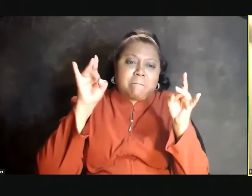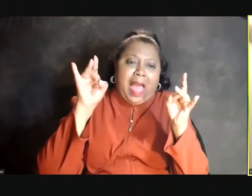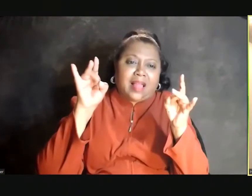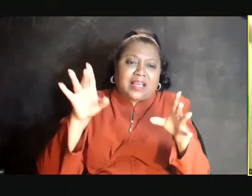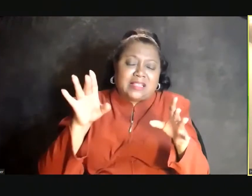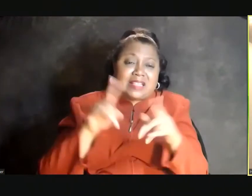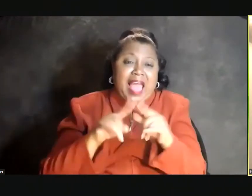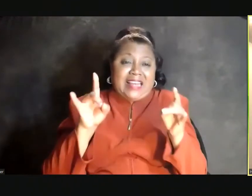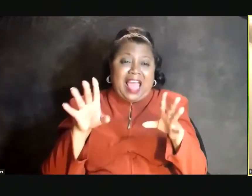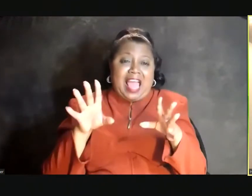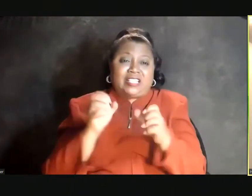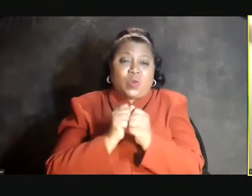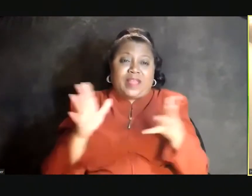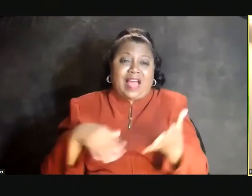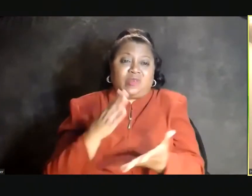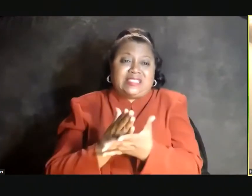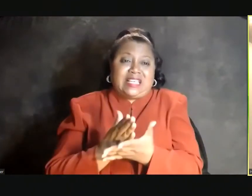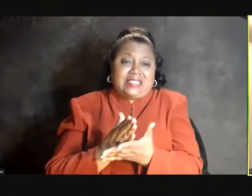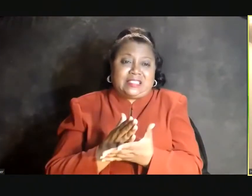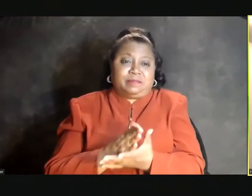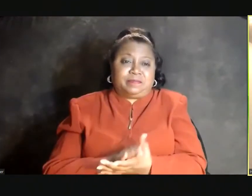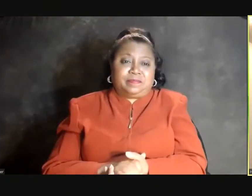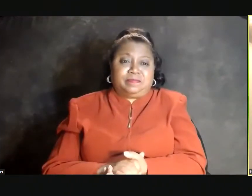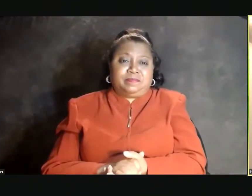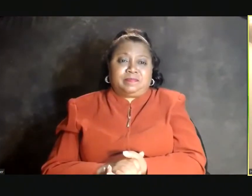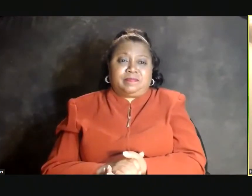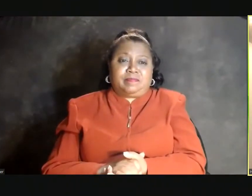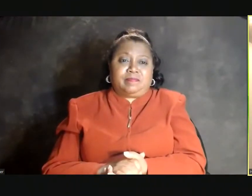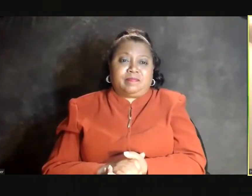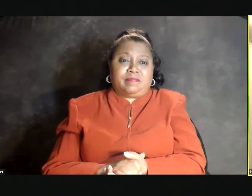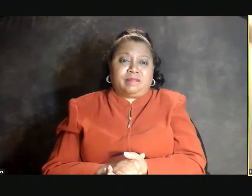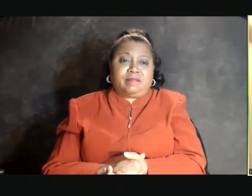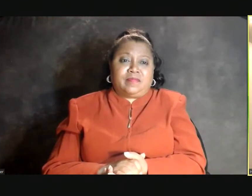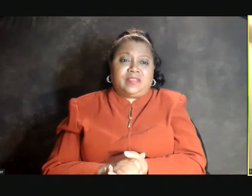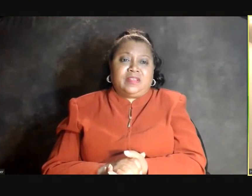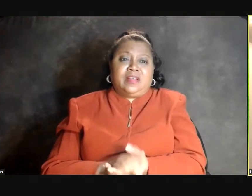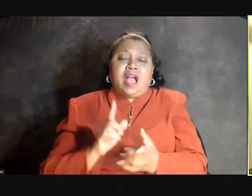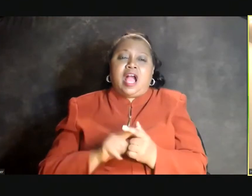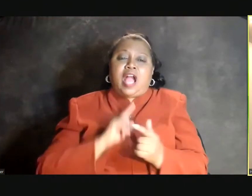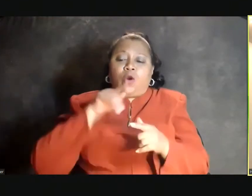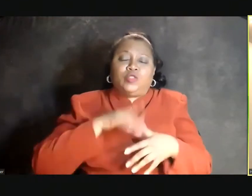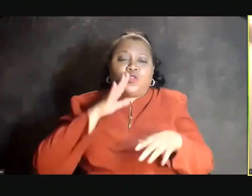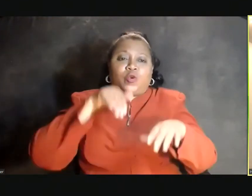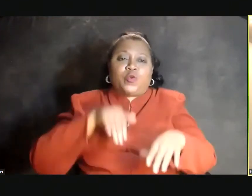(SINGING) --and hatred without cease. (SINGING) I can't cry no more. (SINGING) A foul and dirty river-- (SINGING) I can't cry no more.